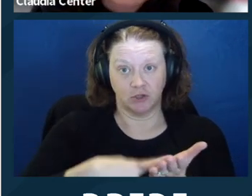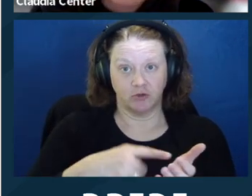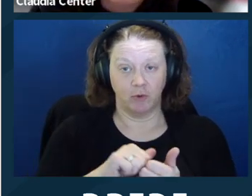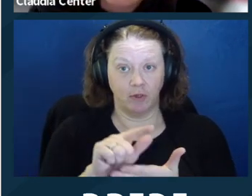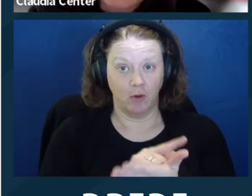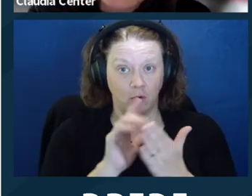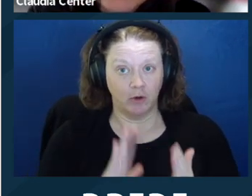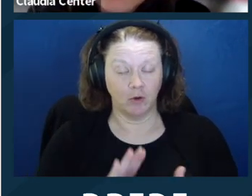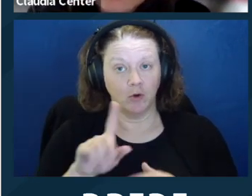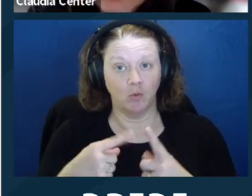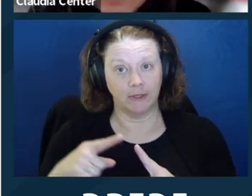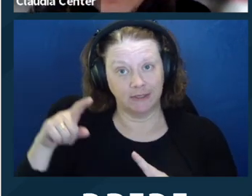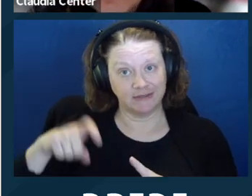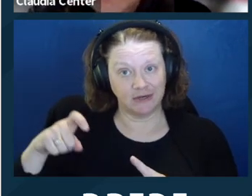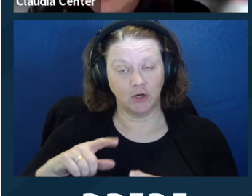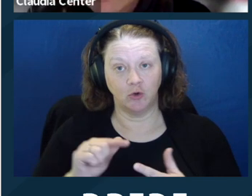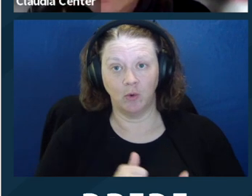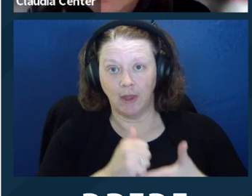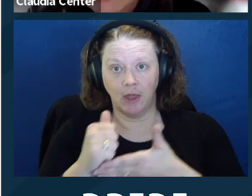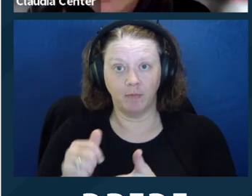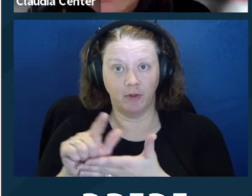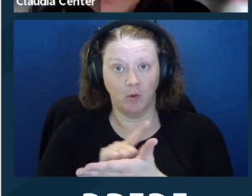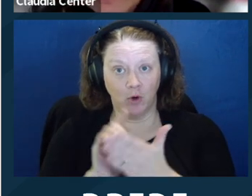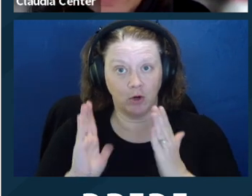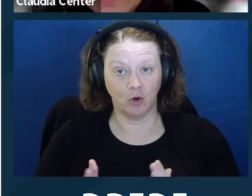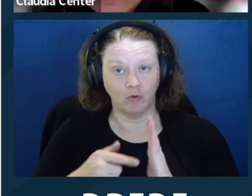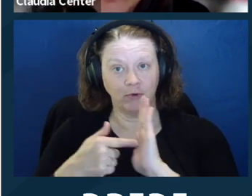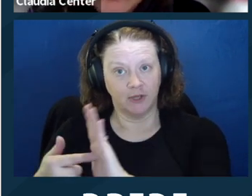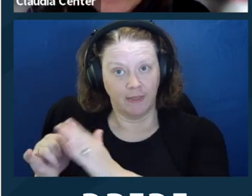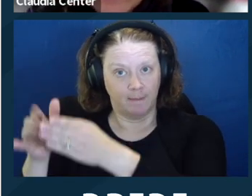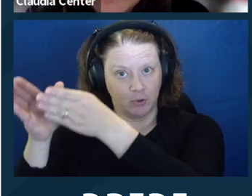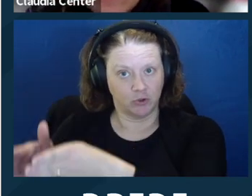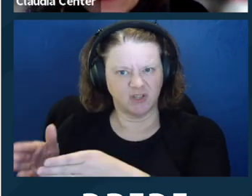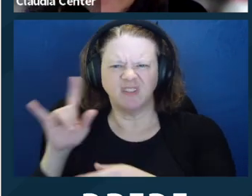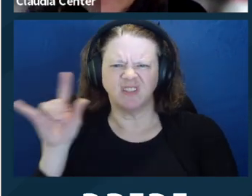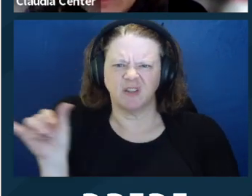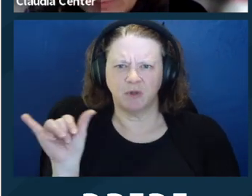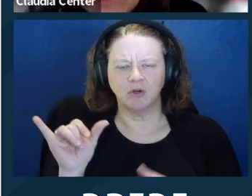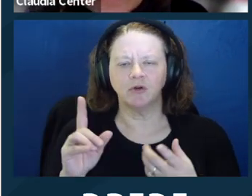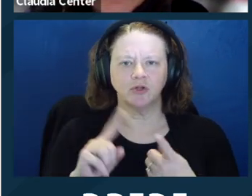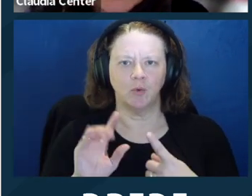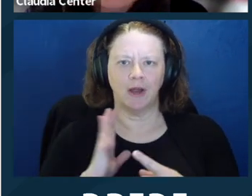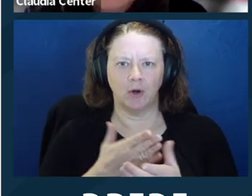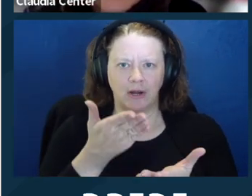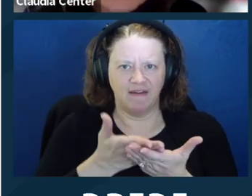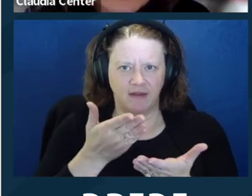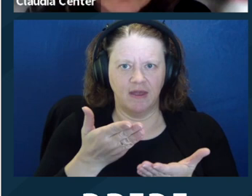California. Our evidence code says where necessary, or when it advances the representation.